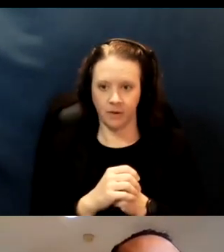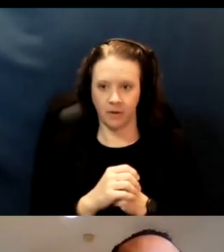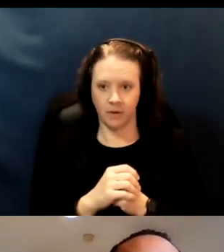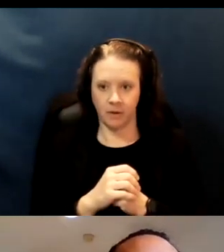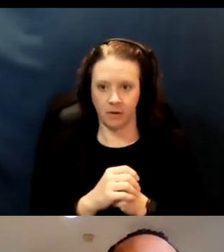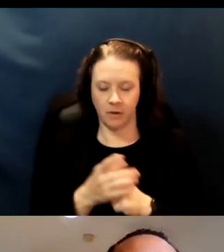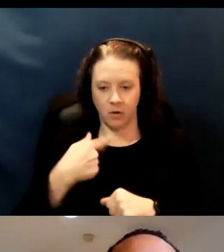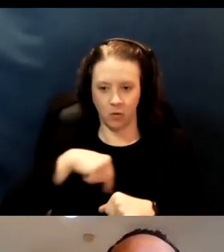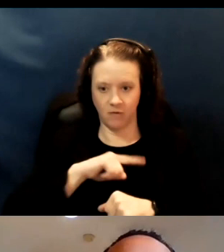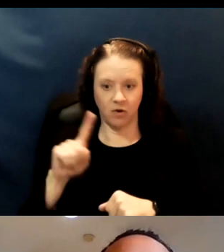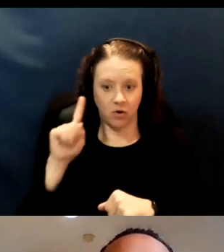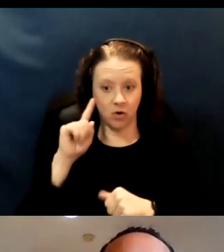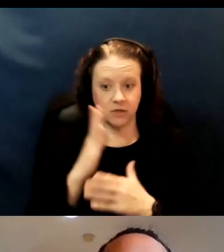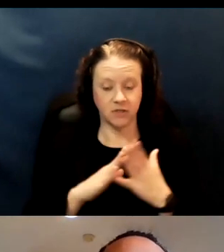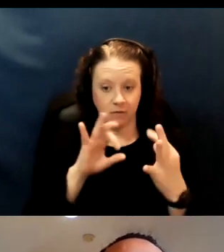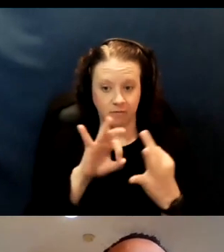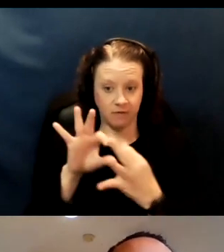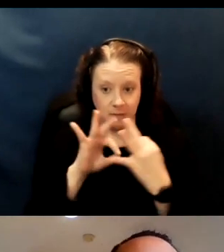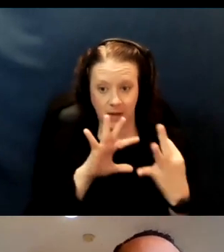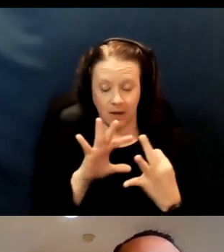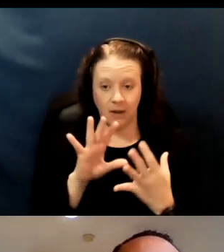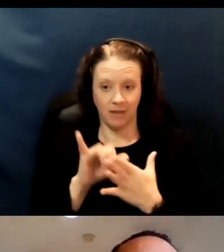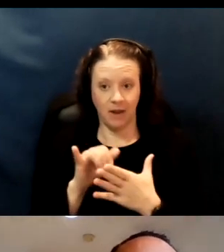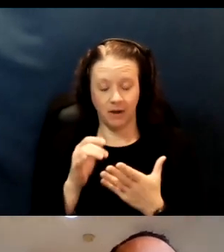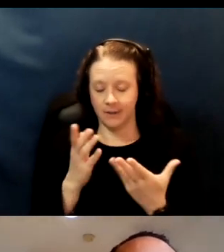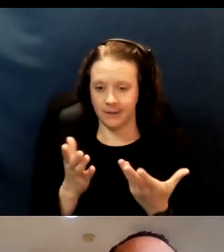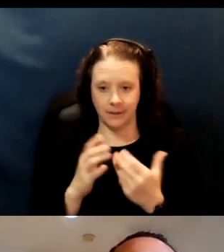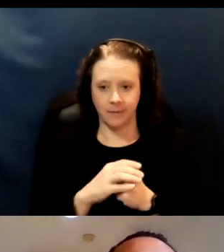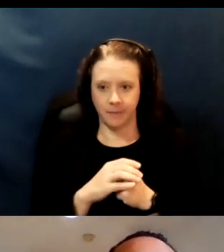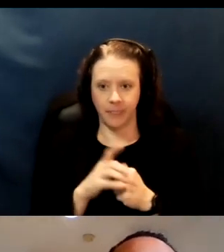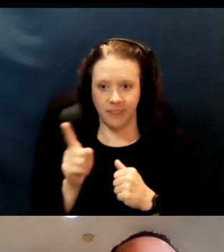We've heard some feedback that this is cumbersome.